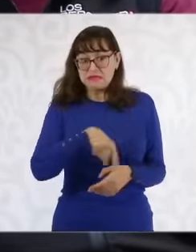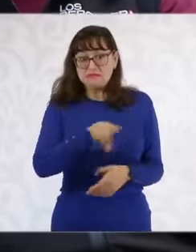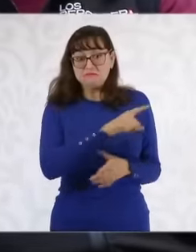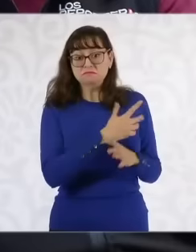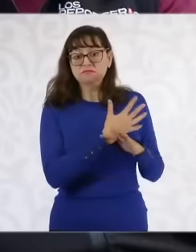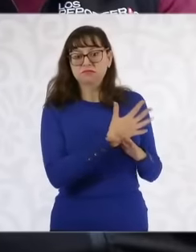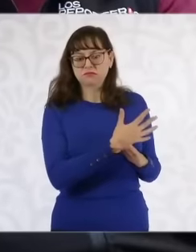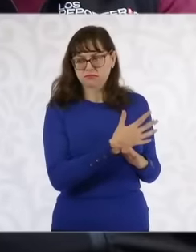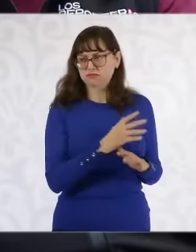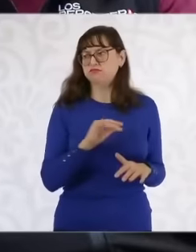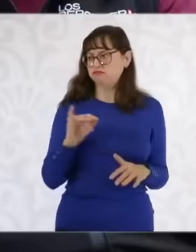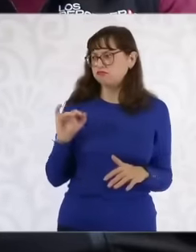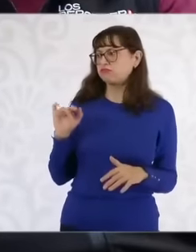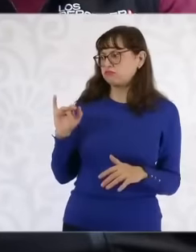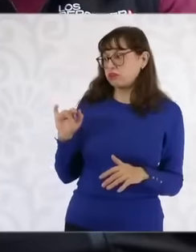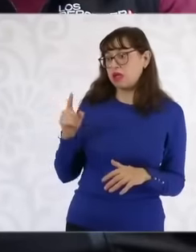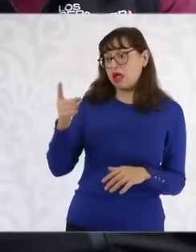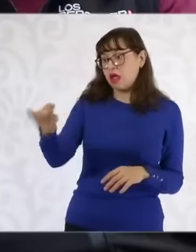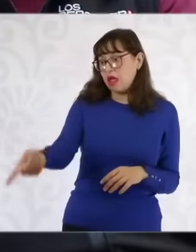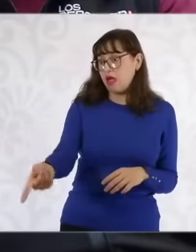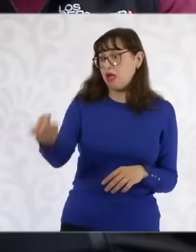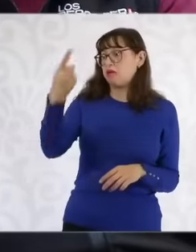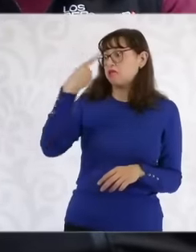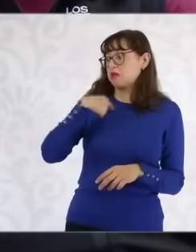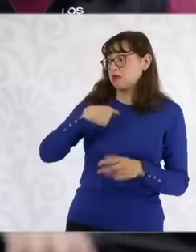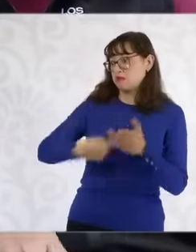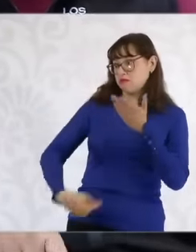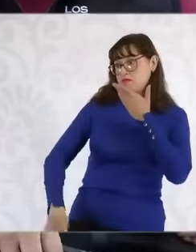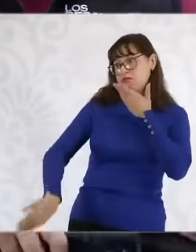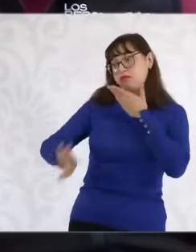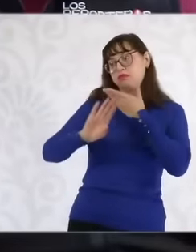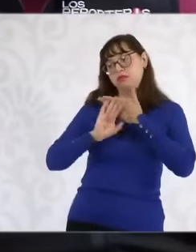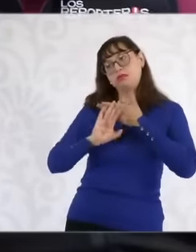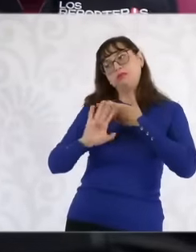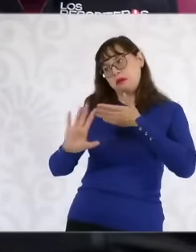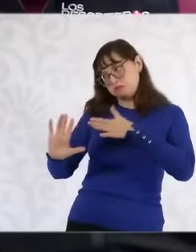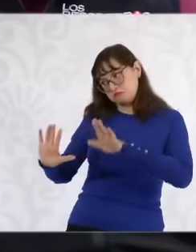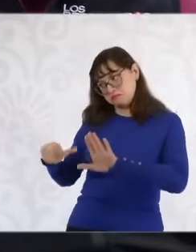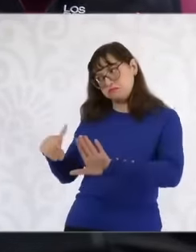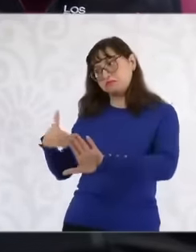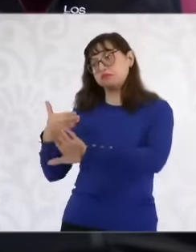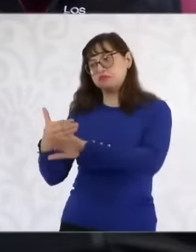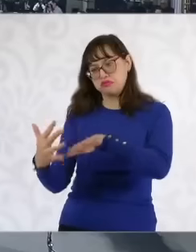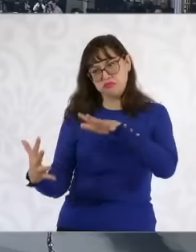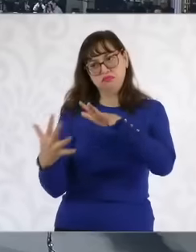is that they repel or that the executions take place. Because first they were attacked there have been